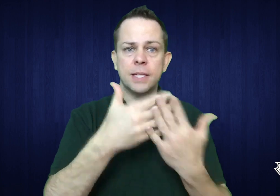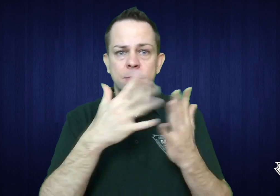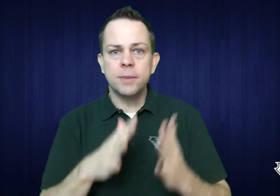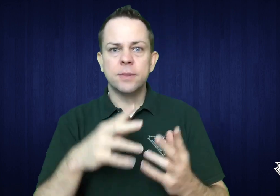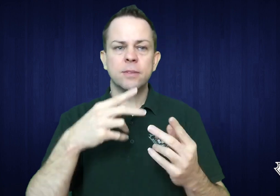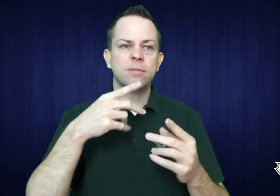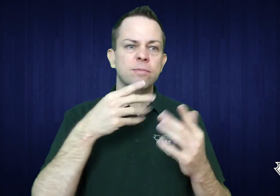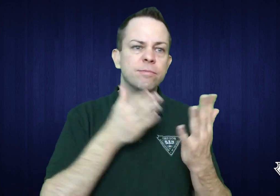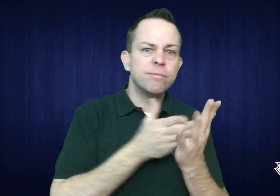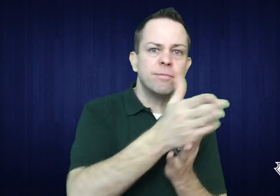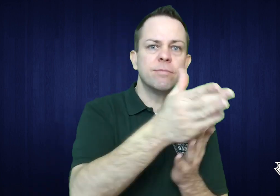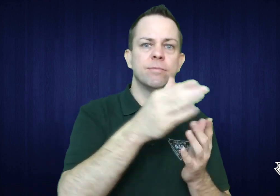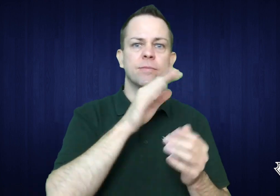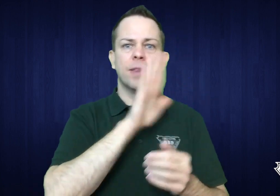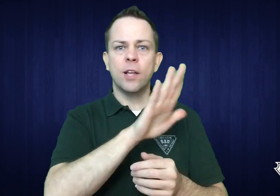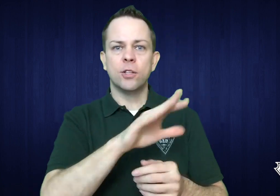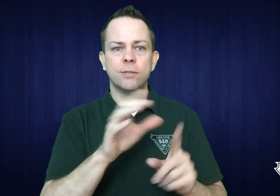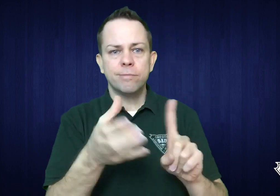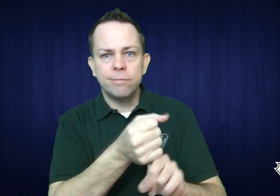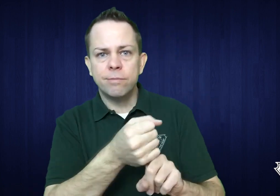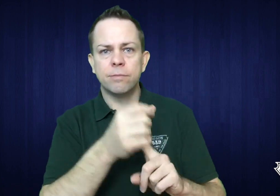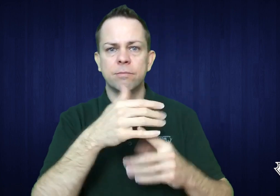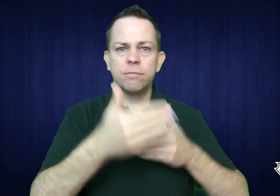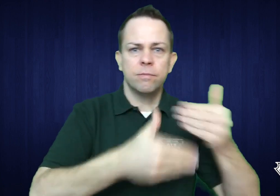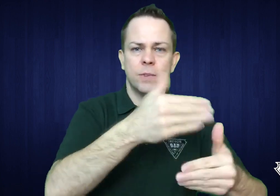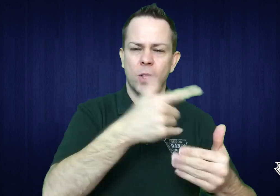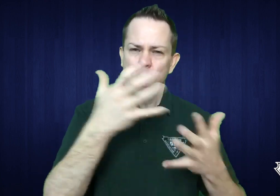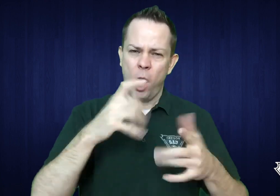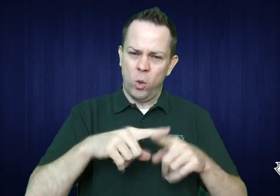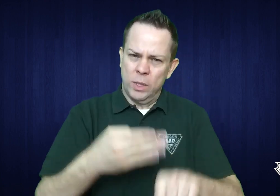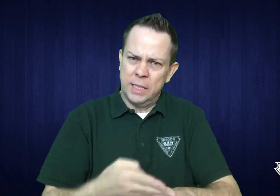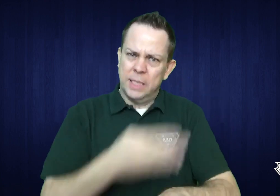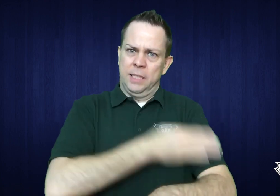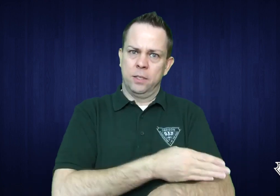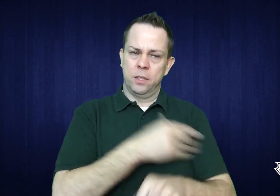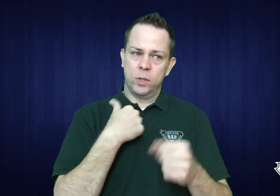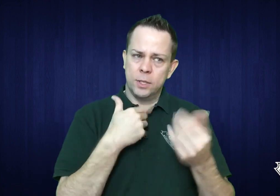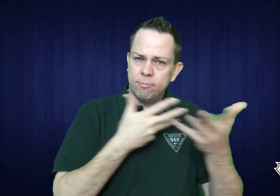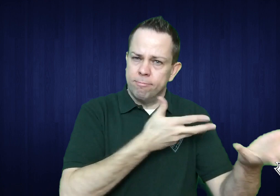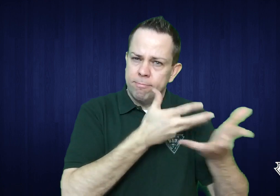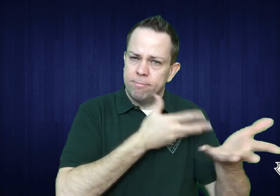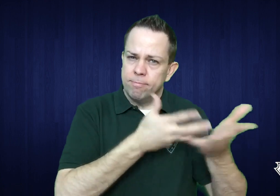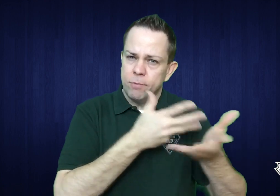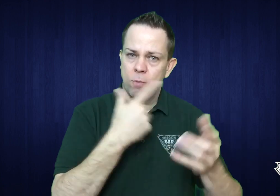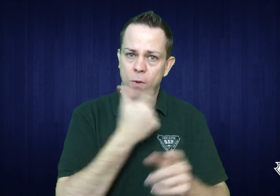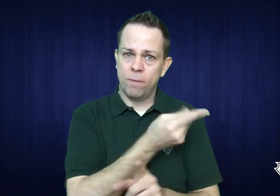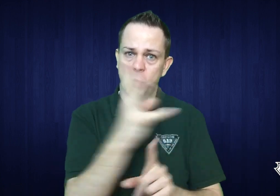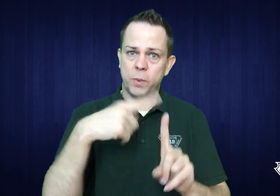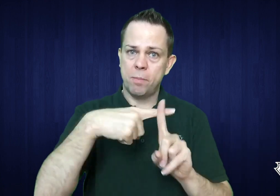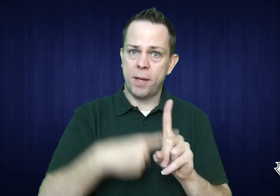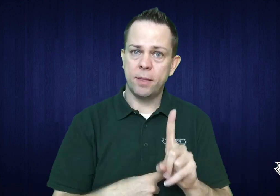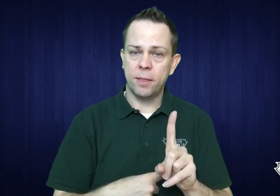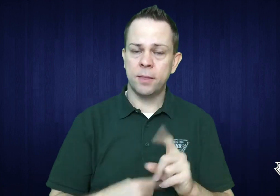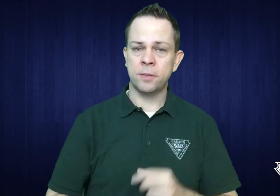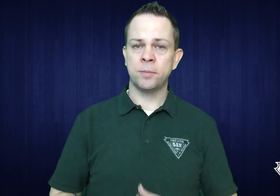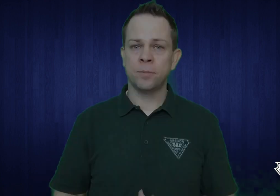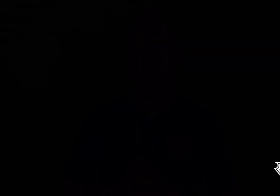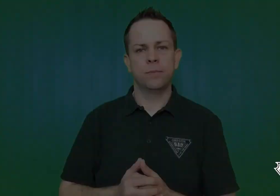to discuss details pertaining to their arrest. We've been in discussions with them on possible improvements for a few months.